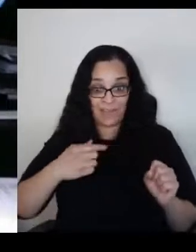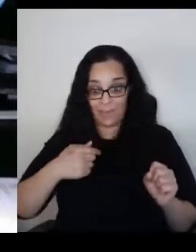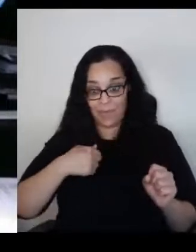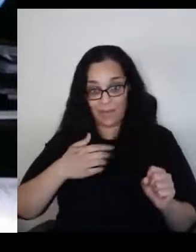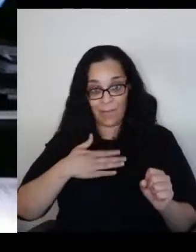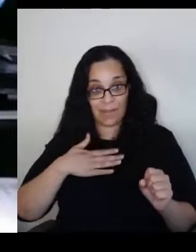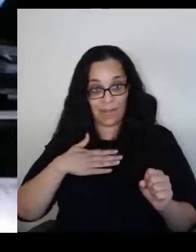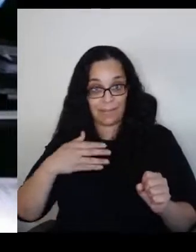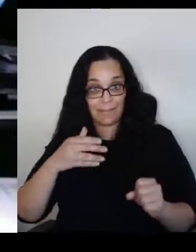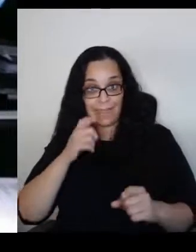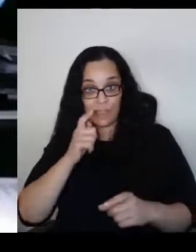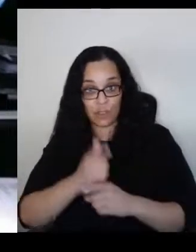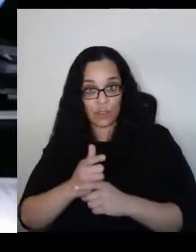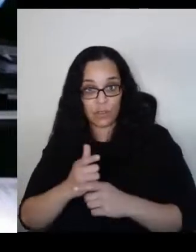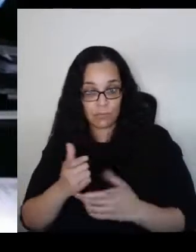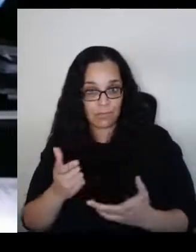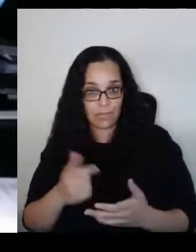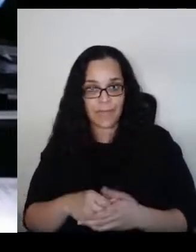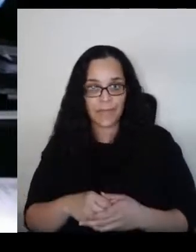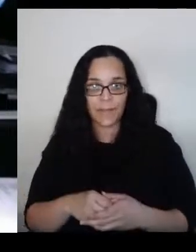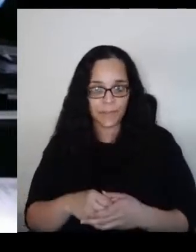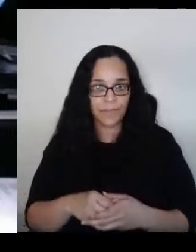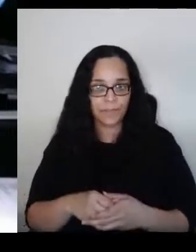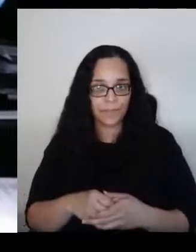of traveling on the Kindertransport